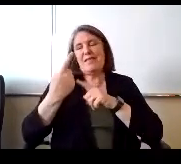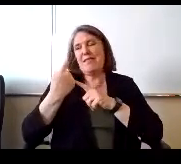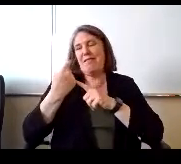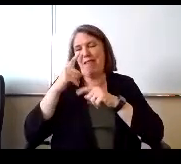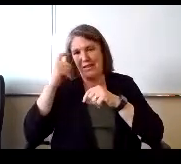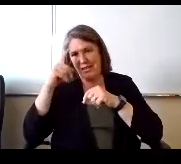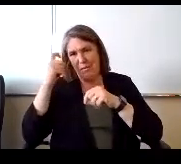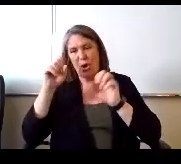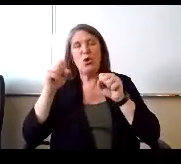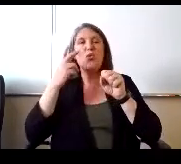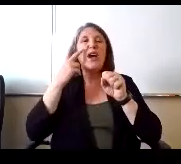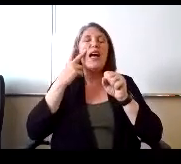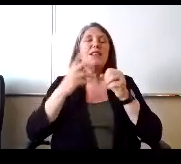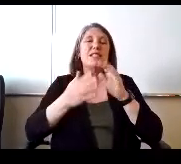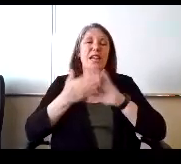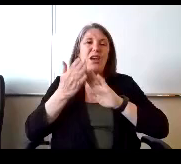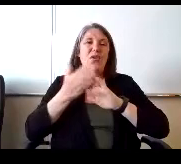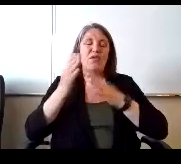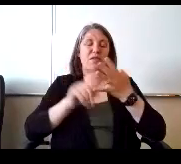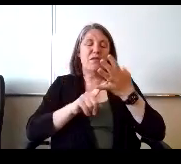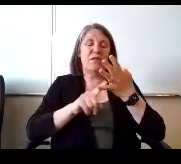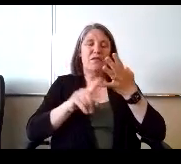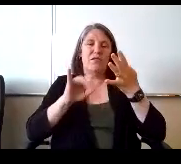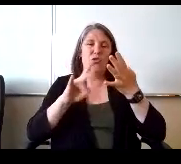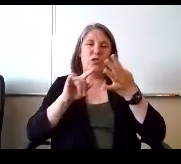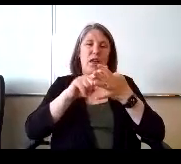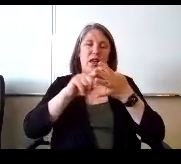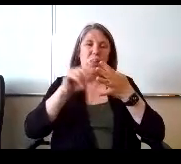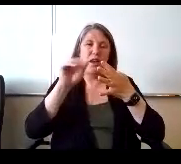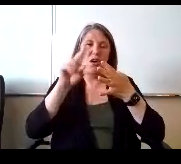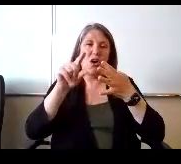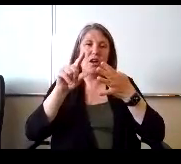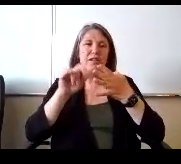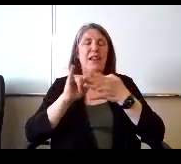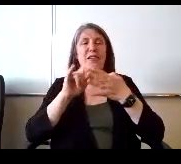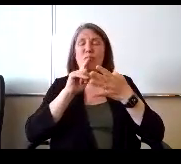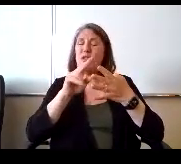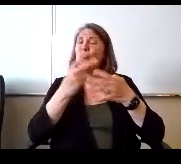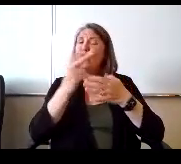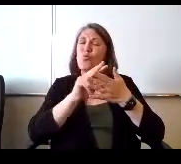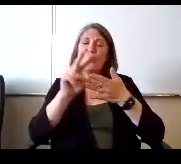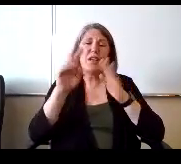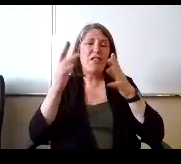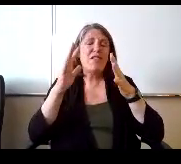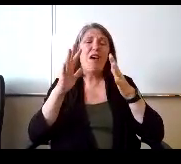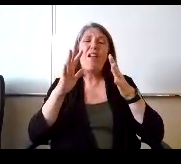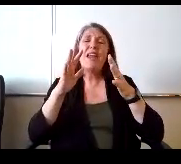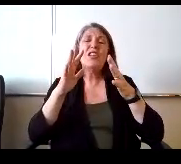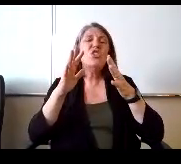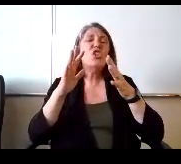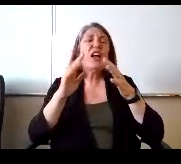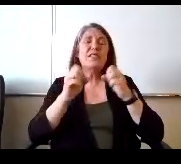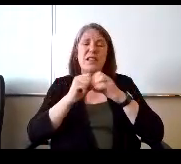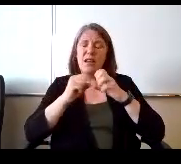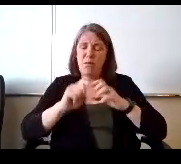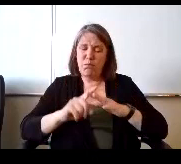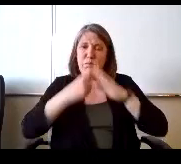can see it runs the last week of July, the first week of August and it is just that it is a jump start to